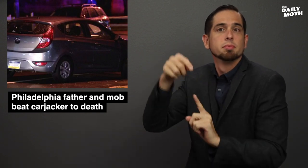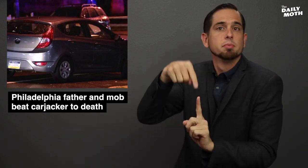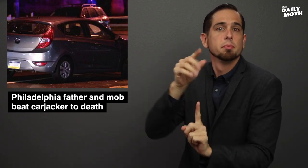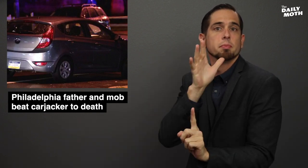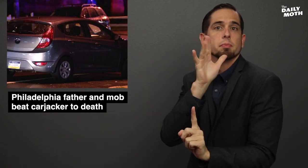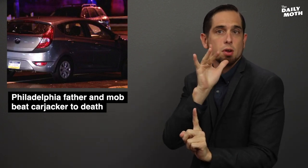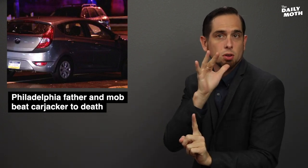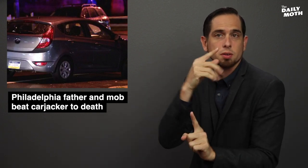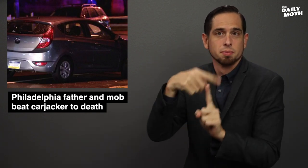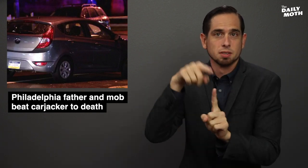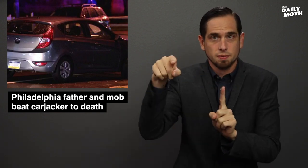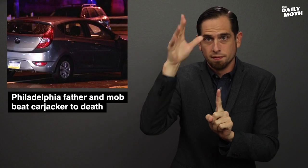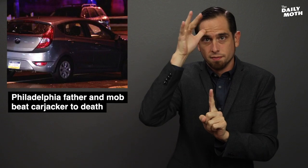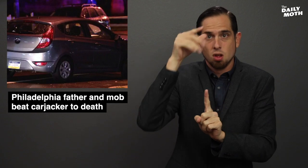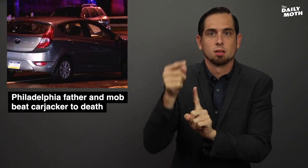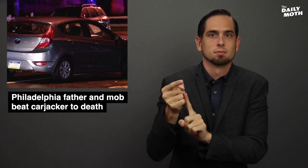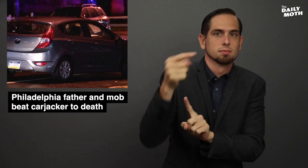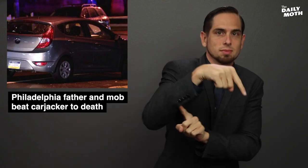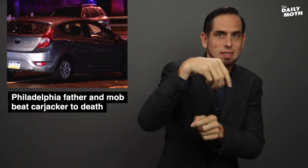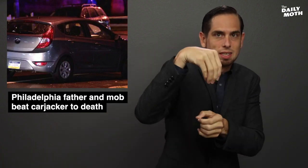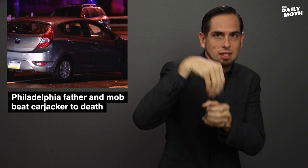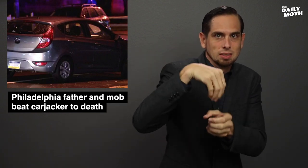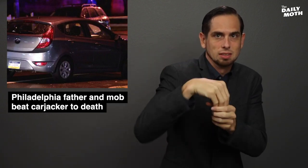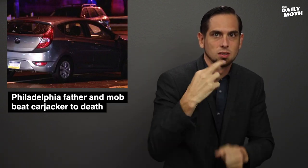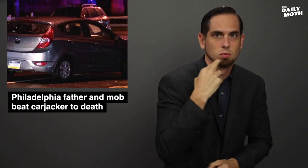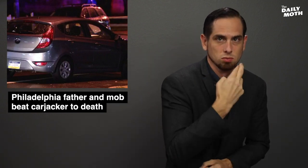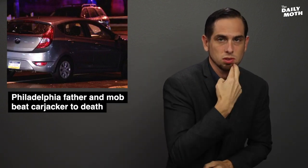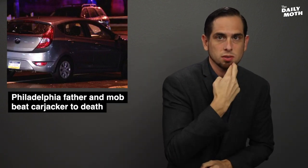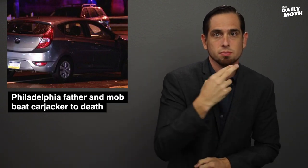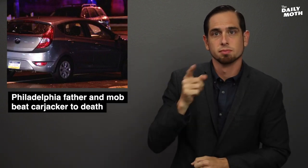The mother and the father were inside the restaurant,